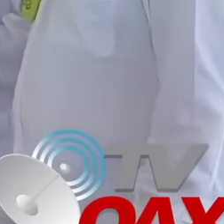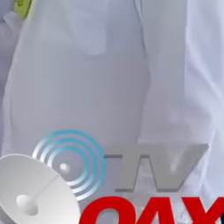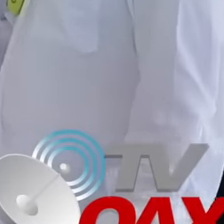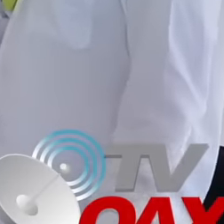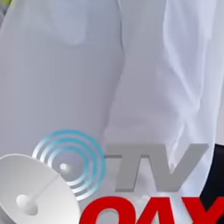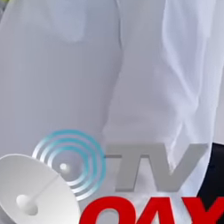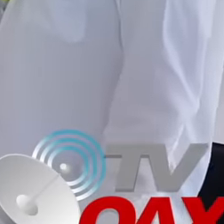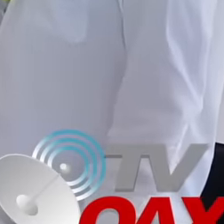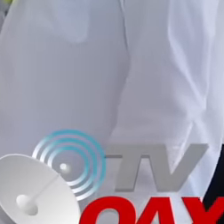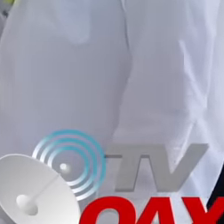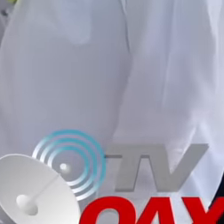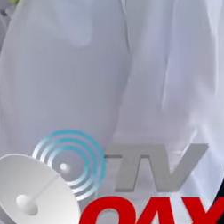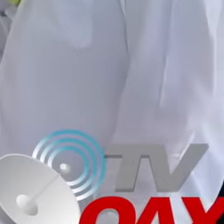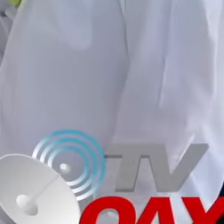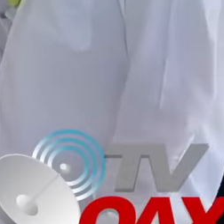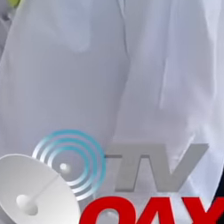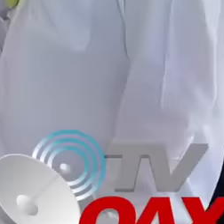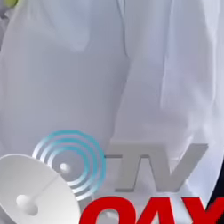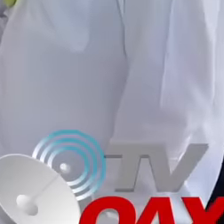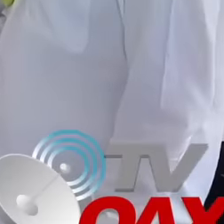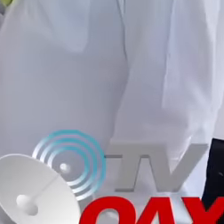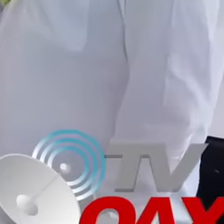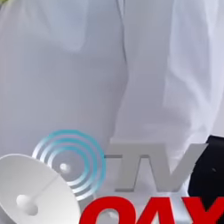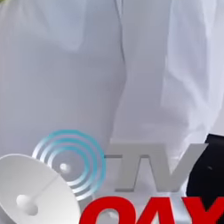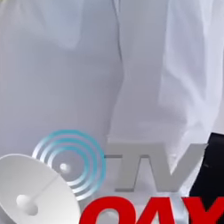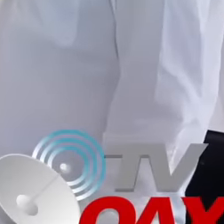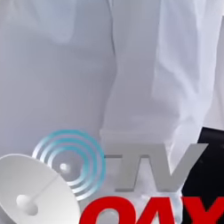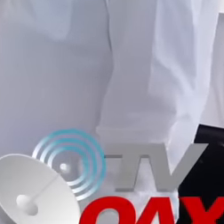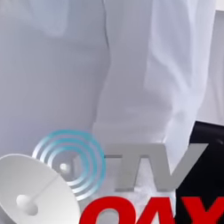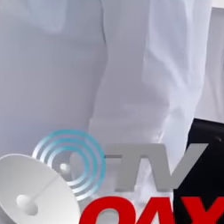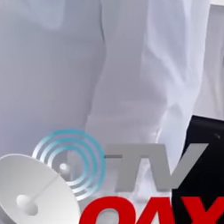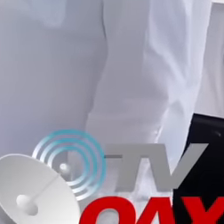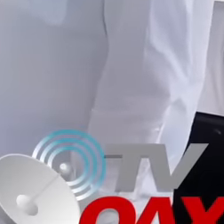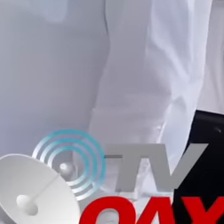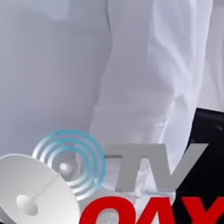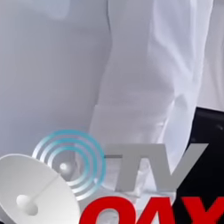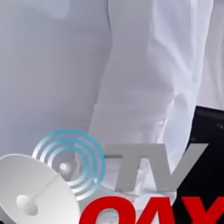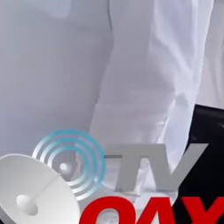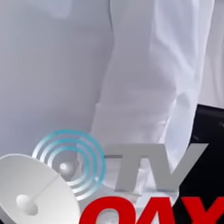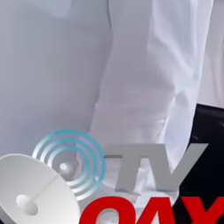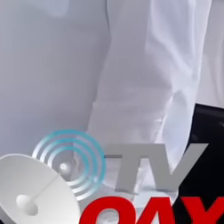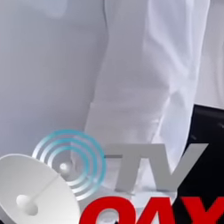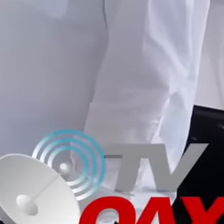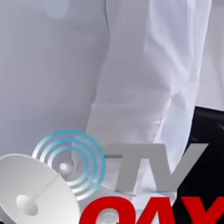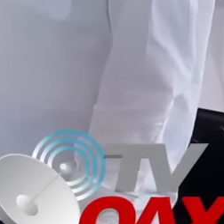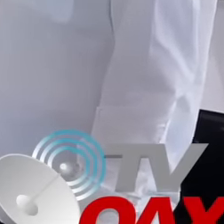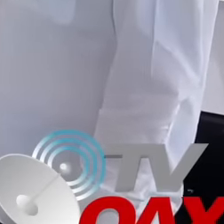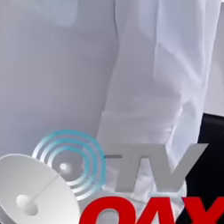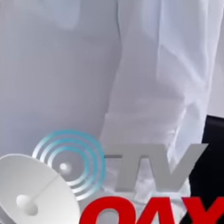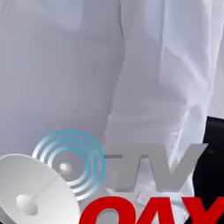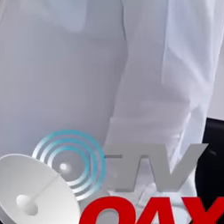September 28, 2021 by President Andrés Manuel López Obrador during the act of